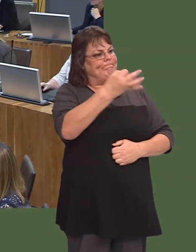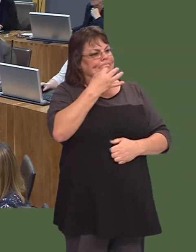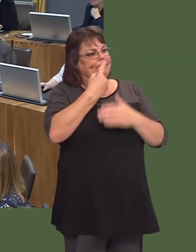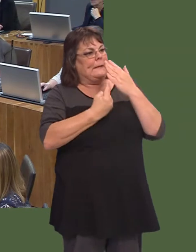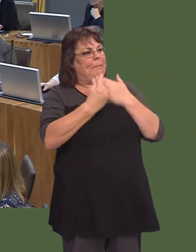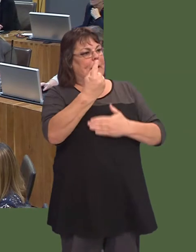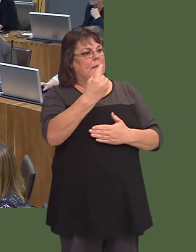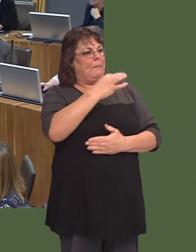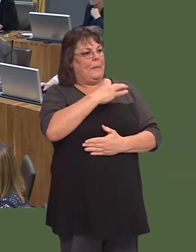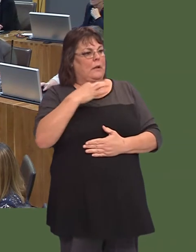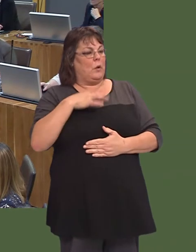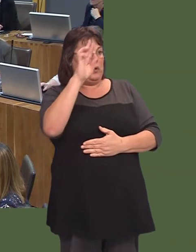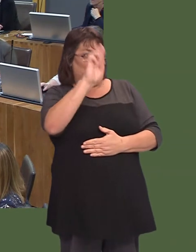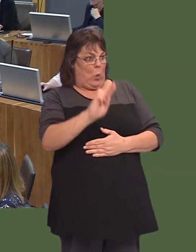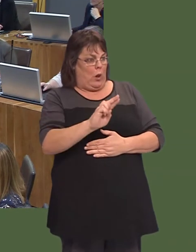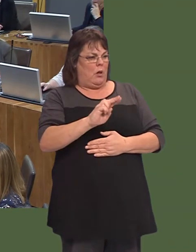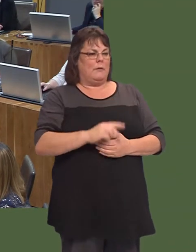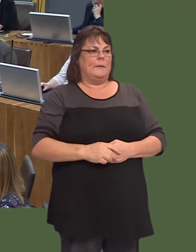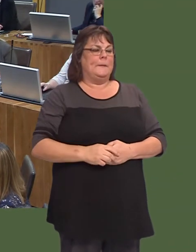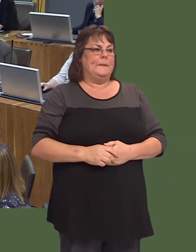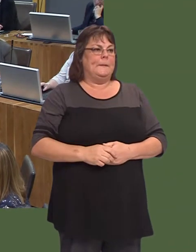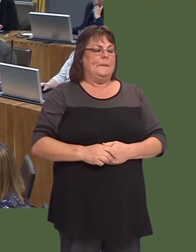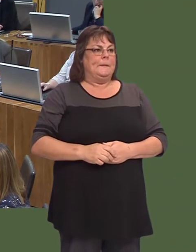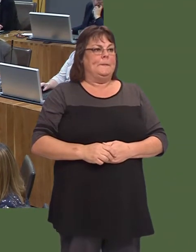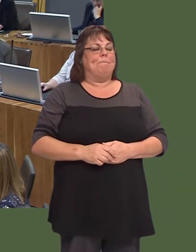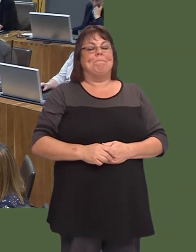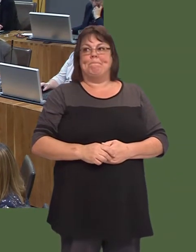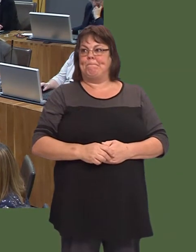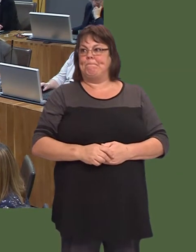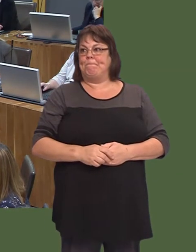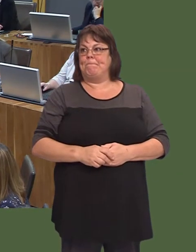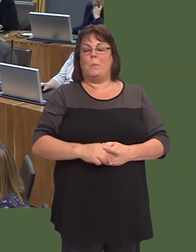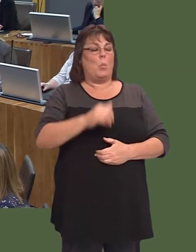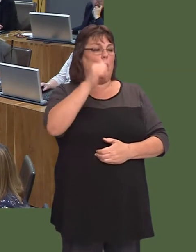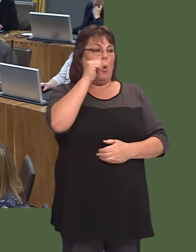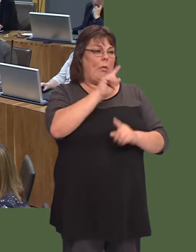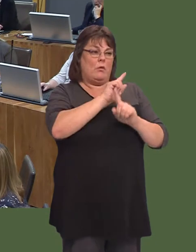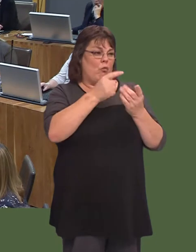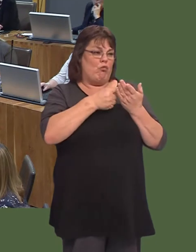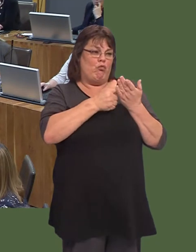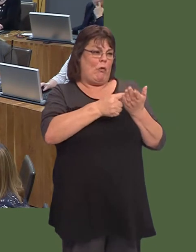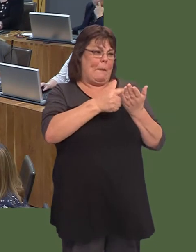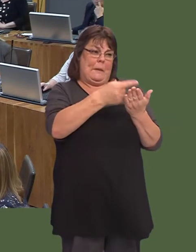Sheís asking, ëCan it be an independent medical school?í Well, we know that thatís not what is recommended.